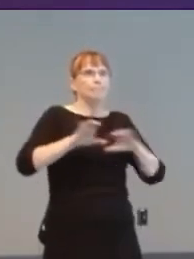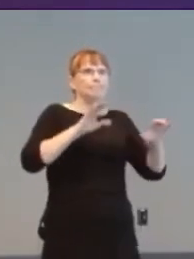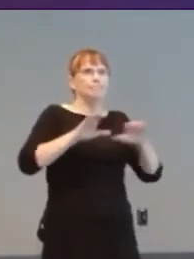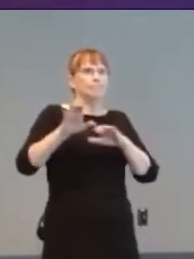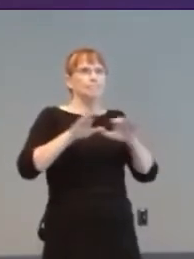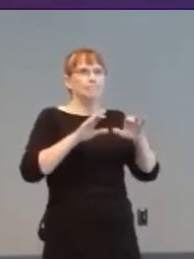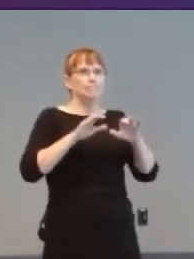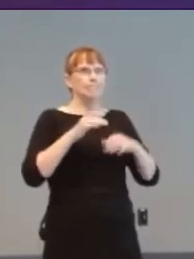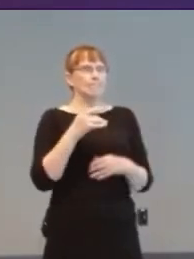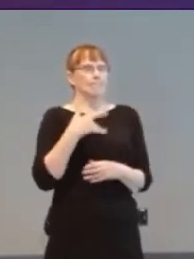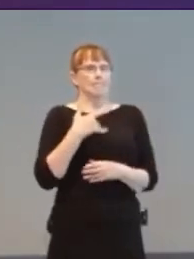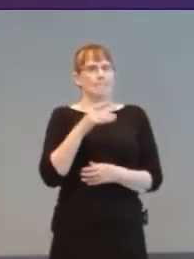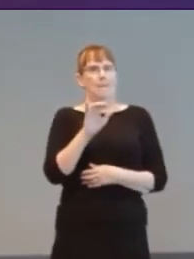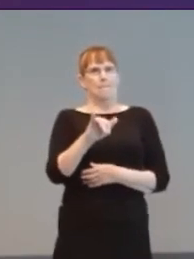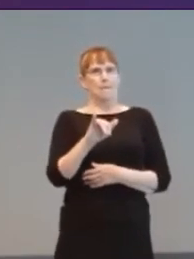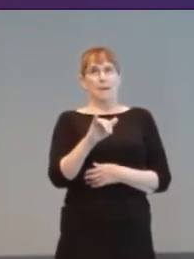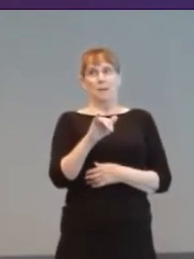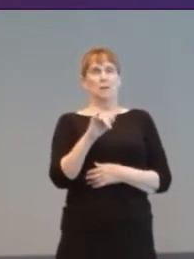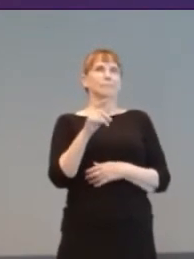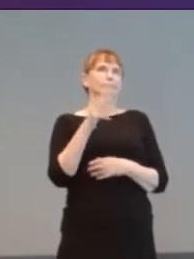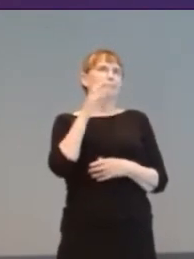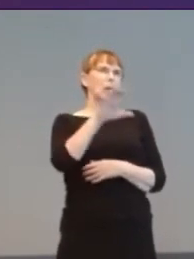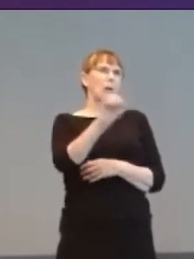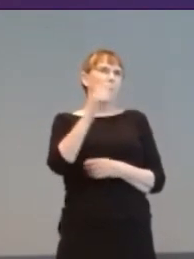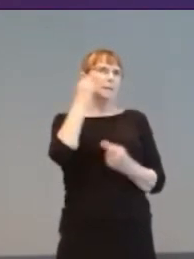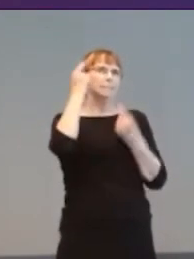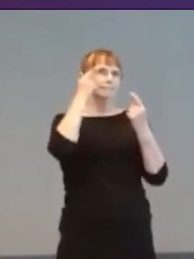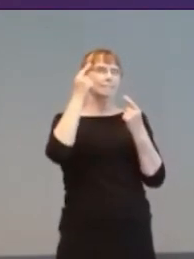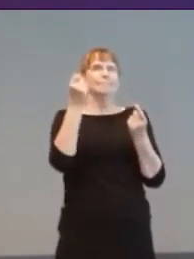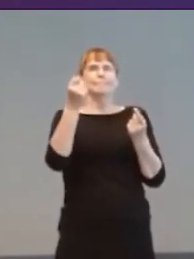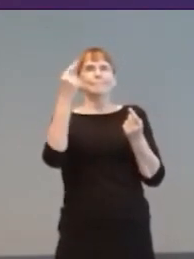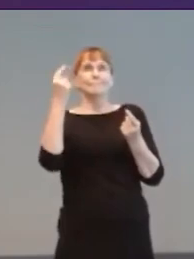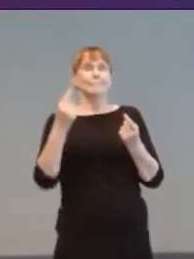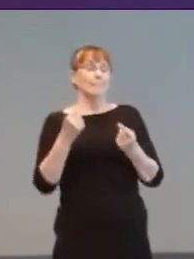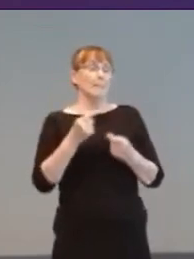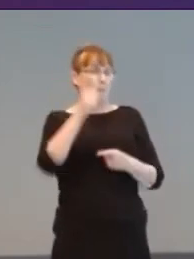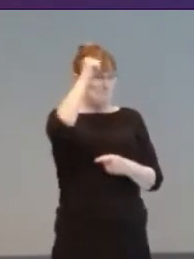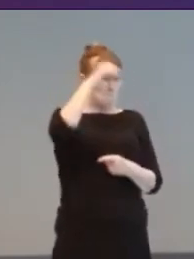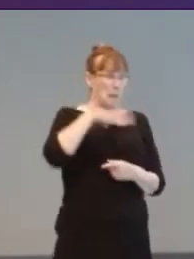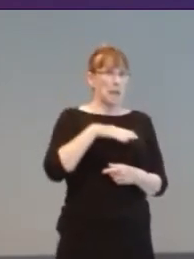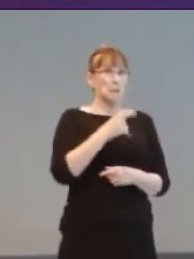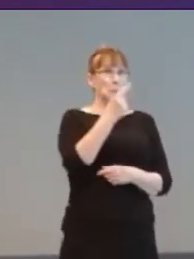that around 1 in 12 men and 1 in 200 women have colour-blindness.